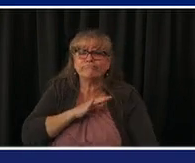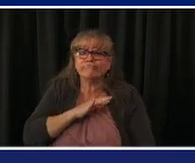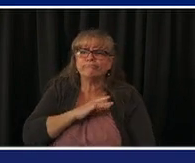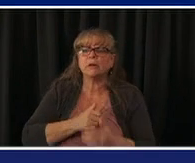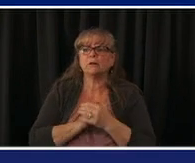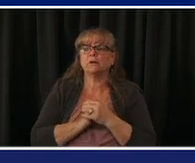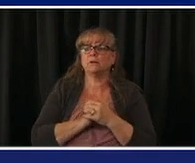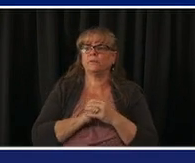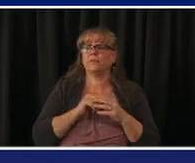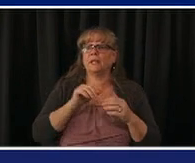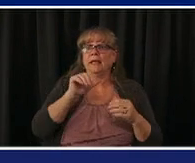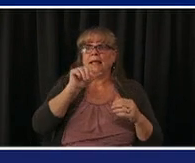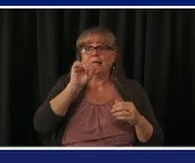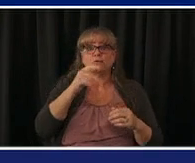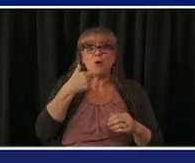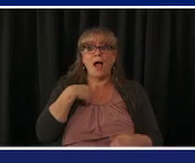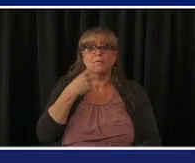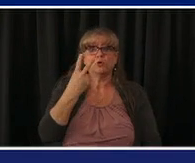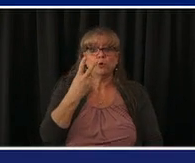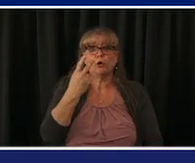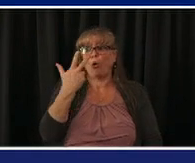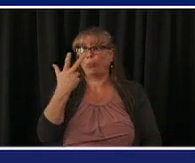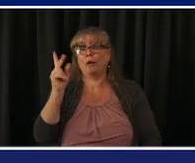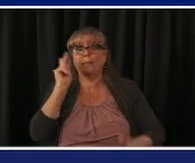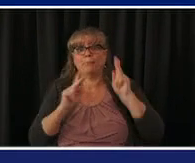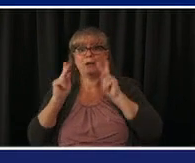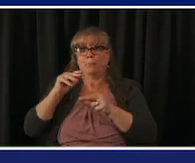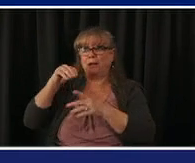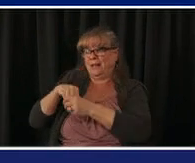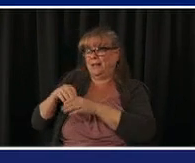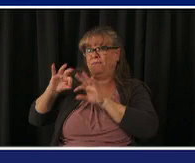people in the family you can all do it at once uh if you can get the the appointment to do that